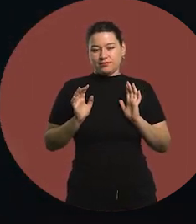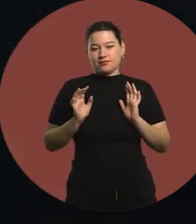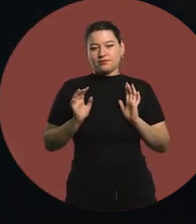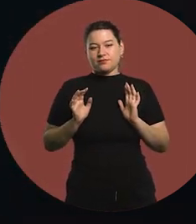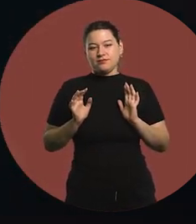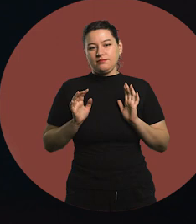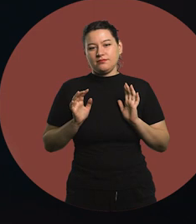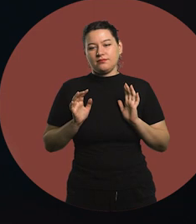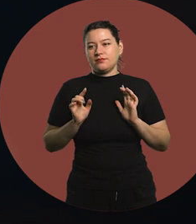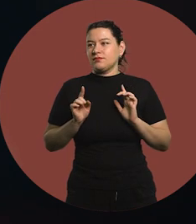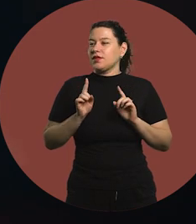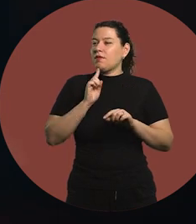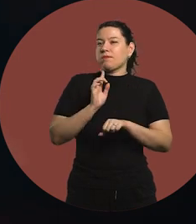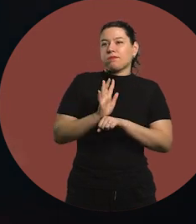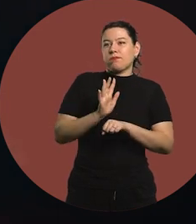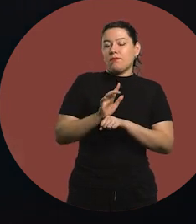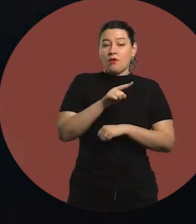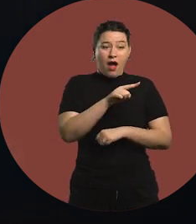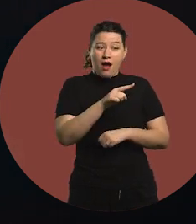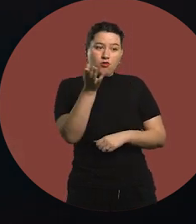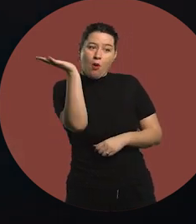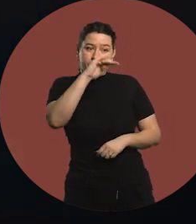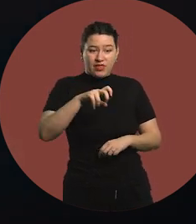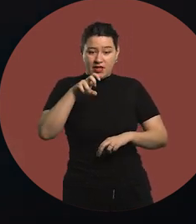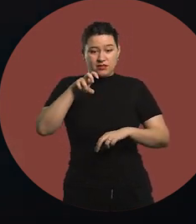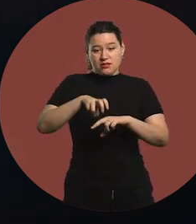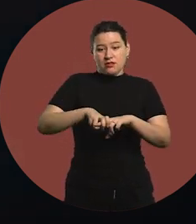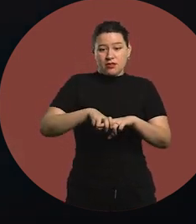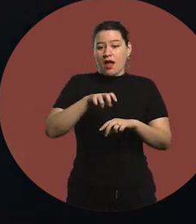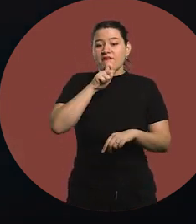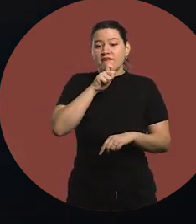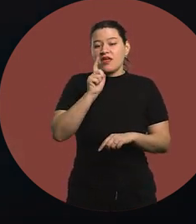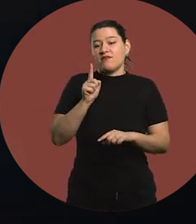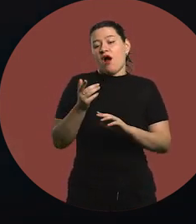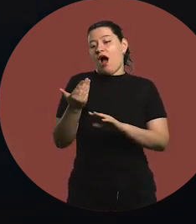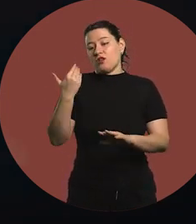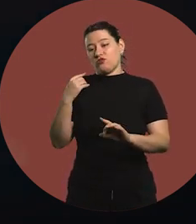It was like saying: "You can't be sitting there, you have to stick to producing".